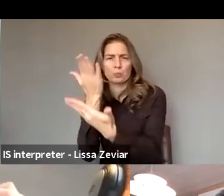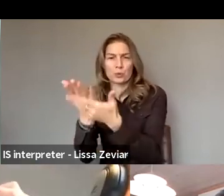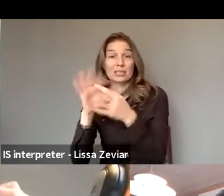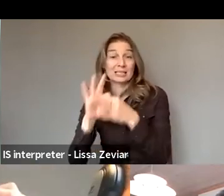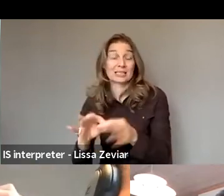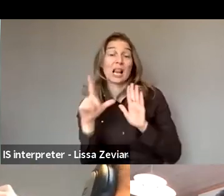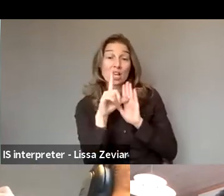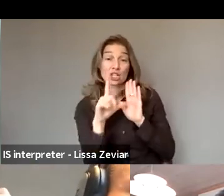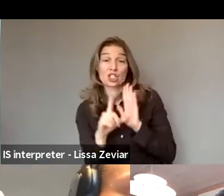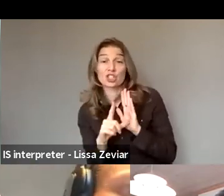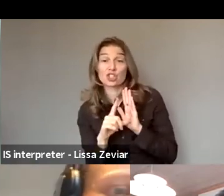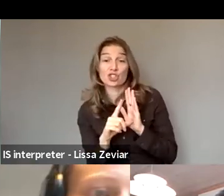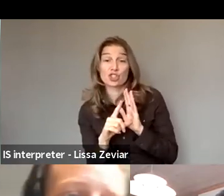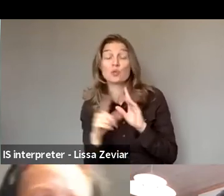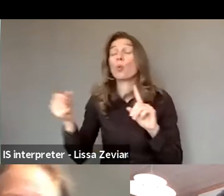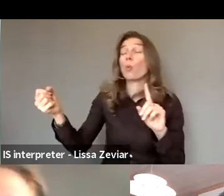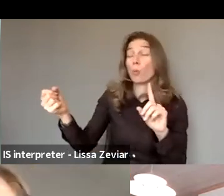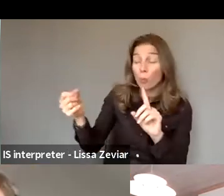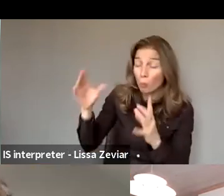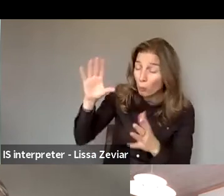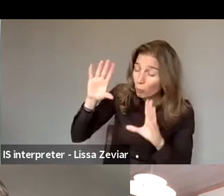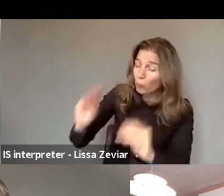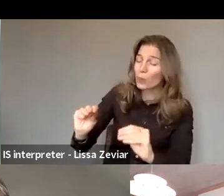to combat some forms of violence against women and girls.